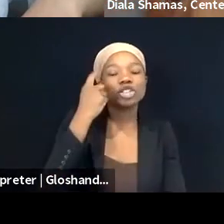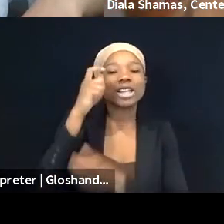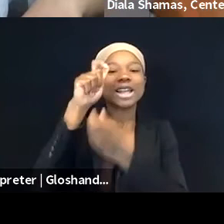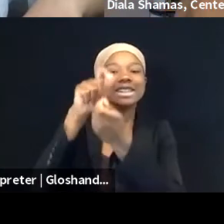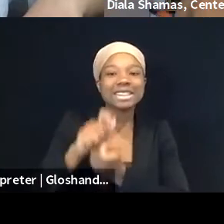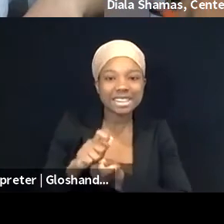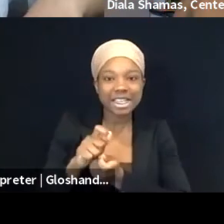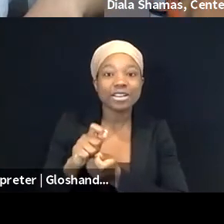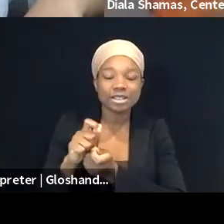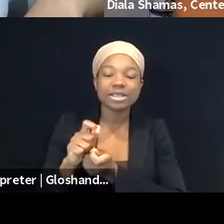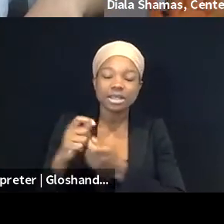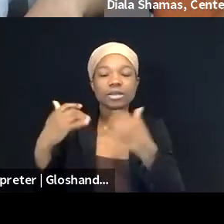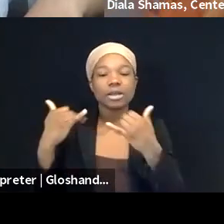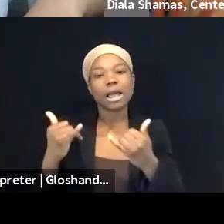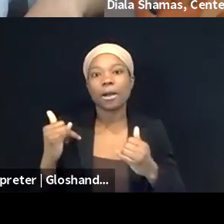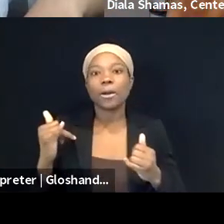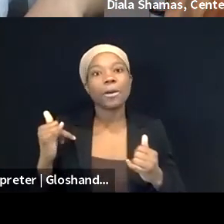want to not even approach or touch the whole issue.